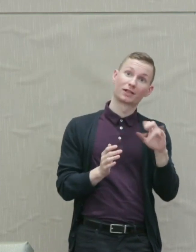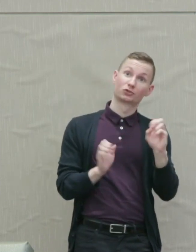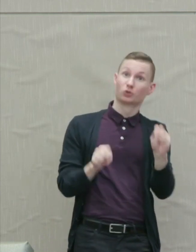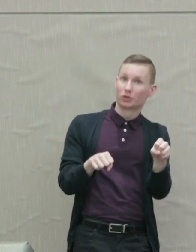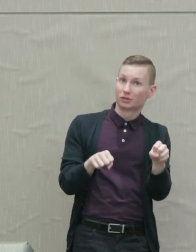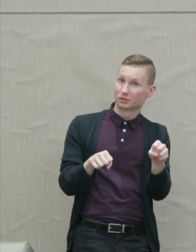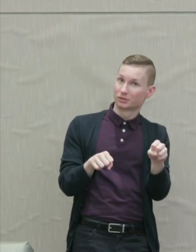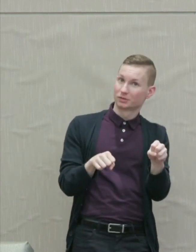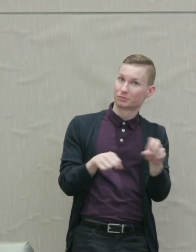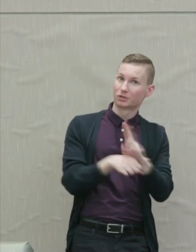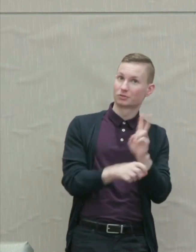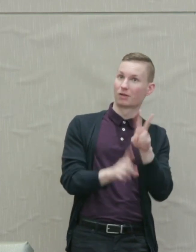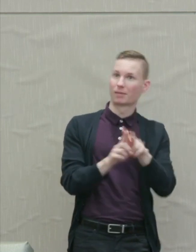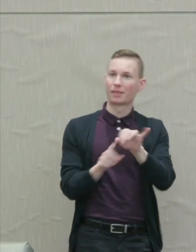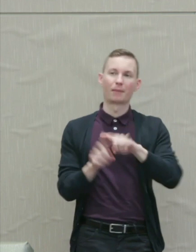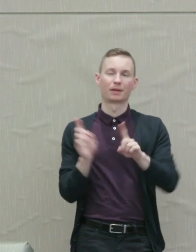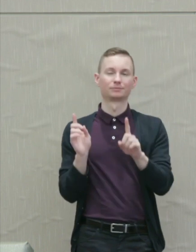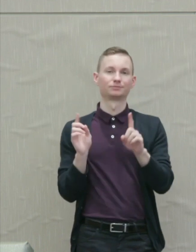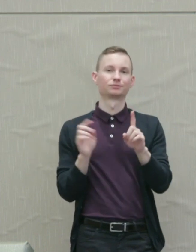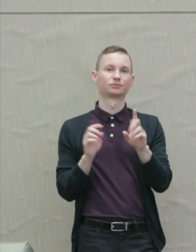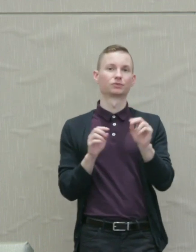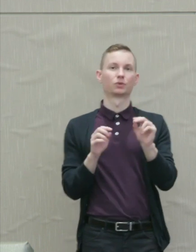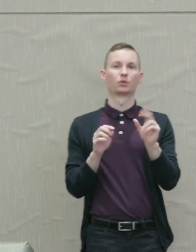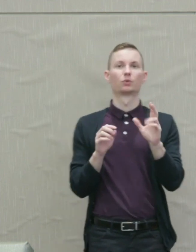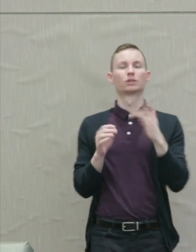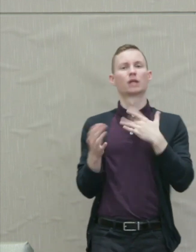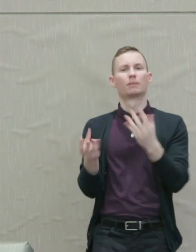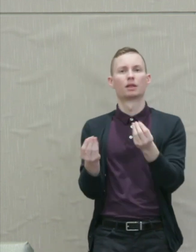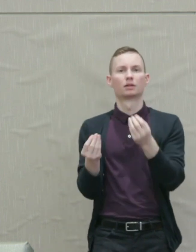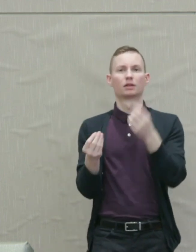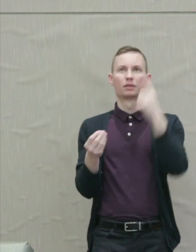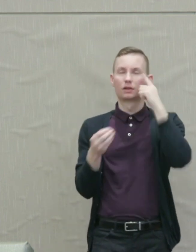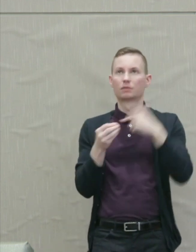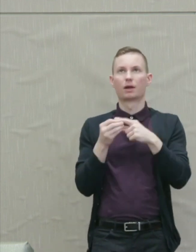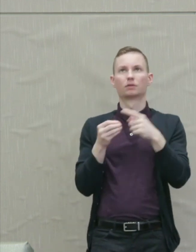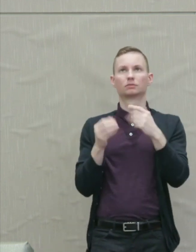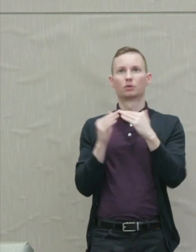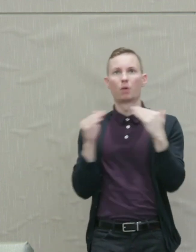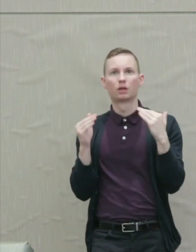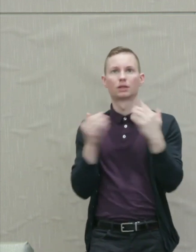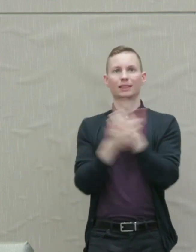It is instead a prophetic dream of equality, liberty, and brotherhood.